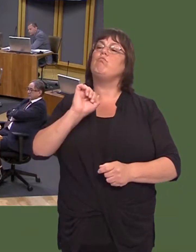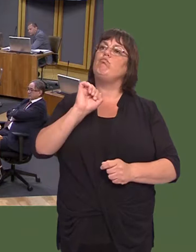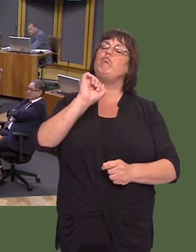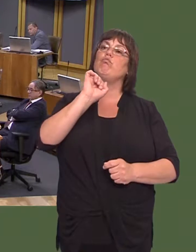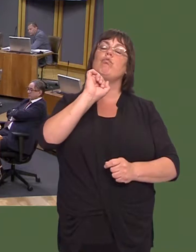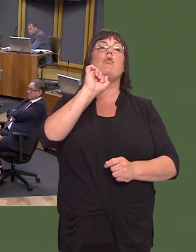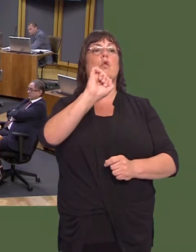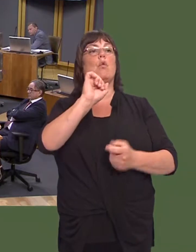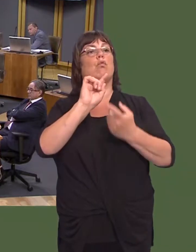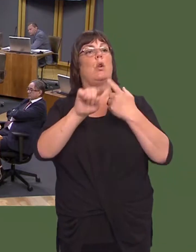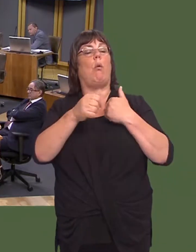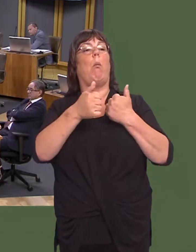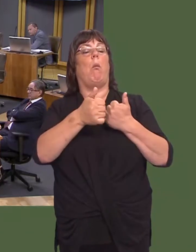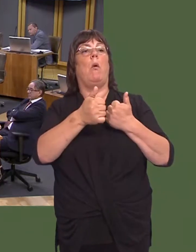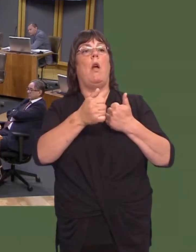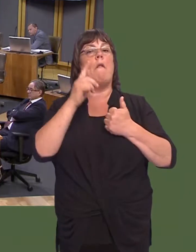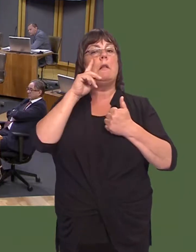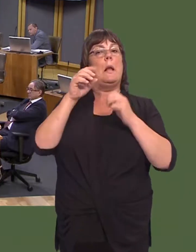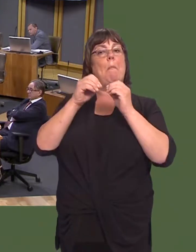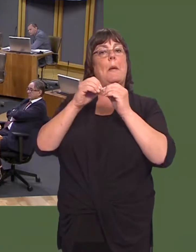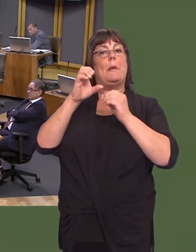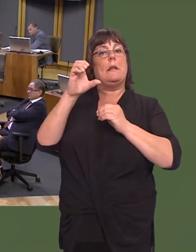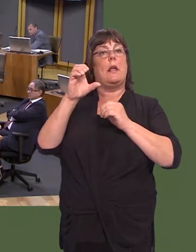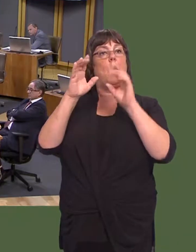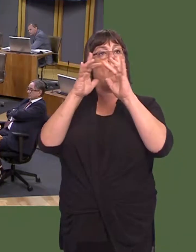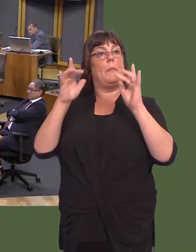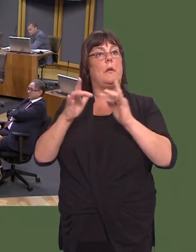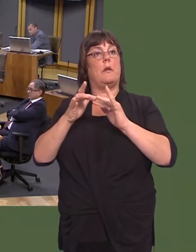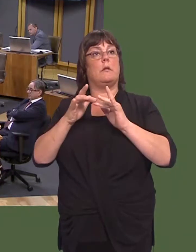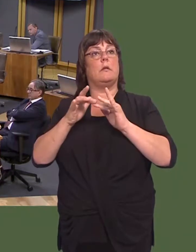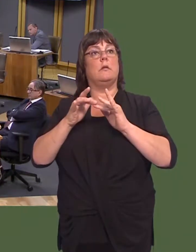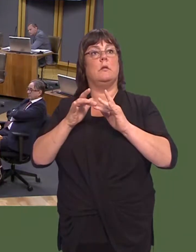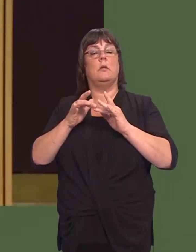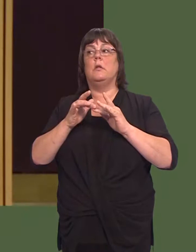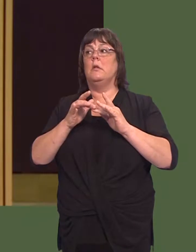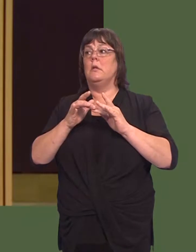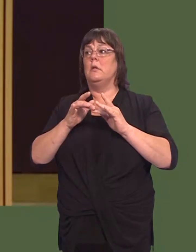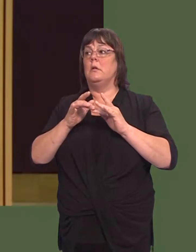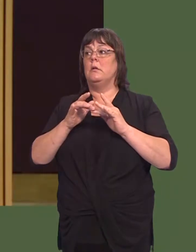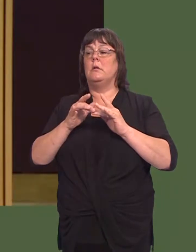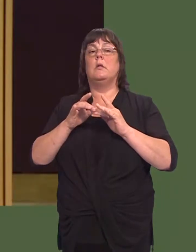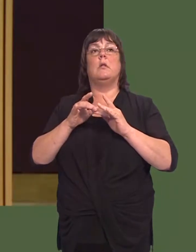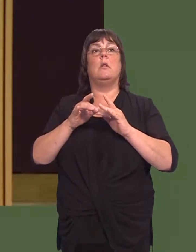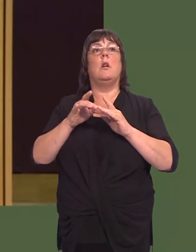I see also on the BBC website today that the Government has been in talks with a view to